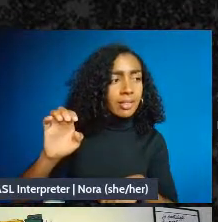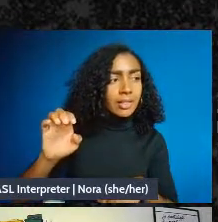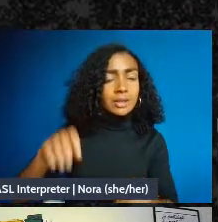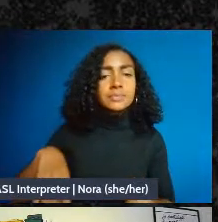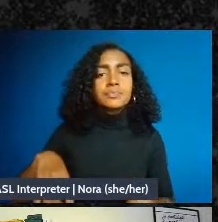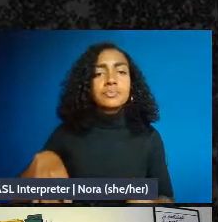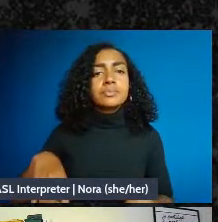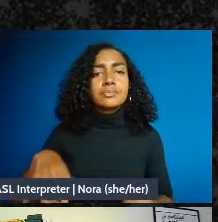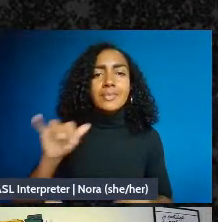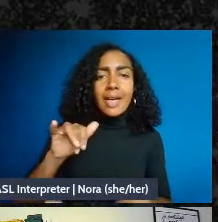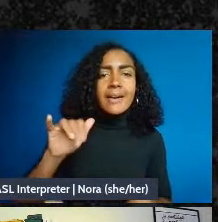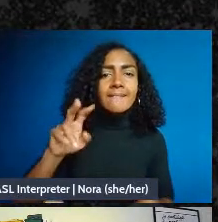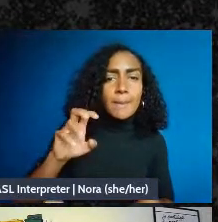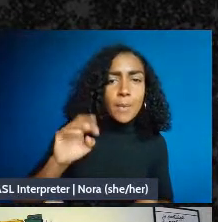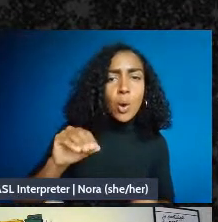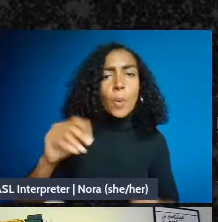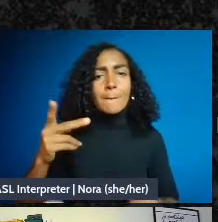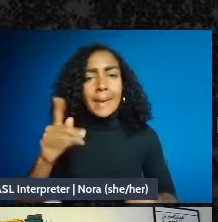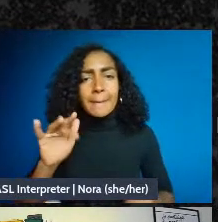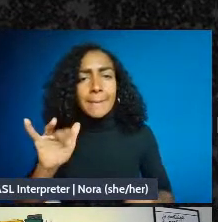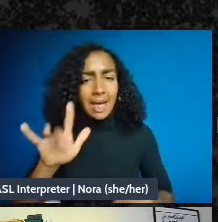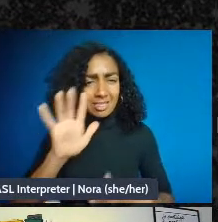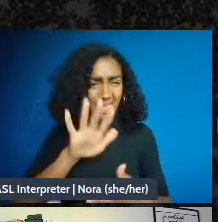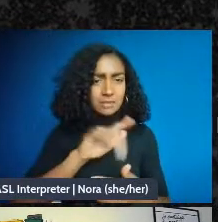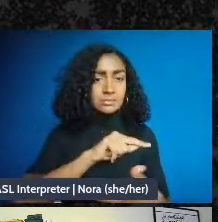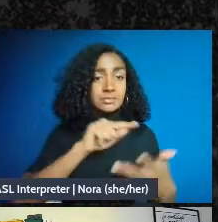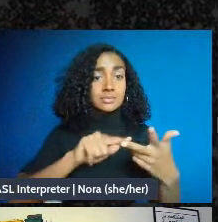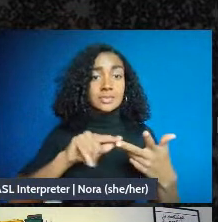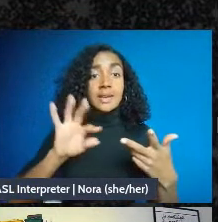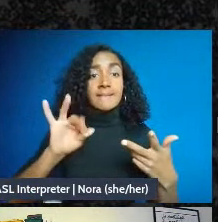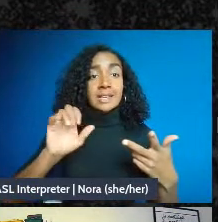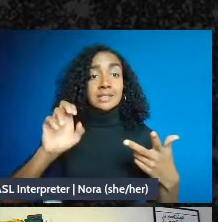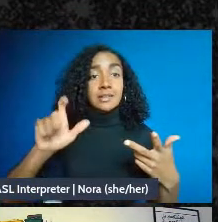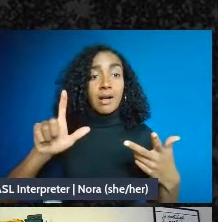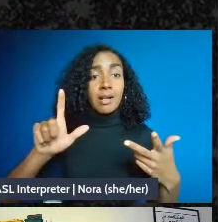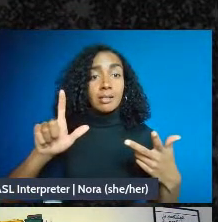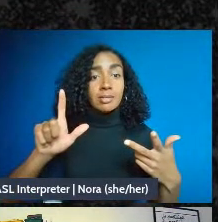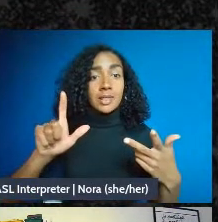The third approach is fiscal sponsorship, we'll talk about what that means in a little